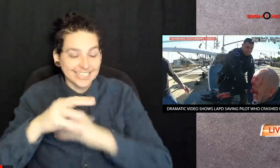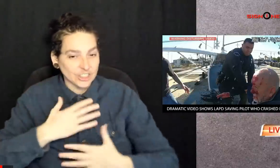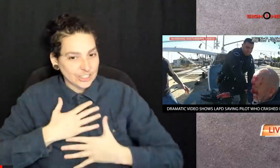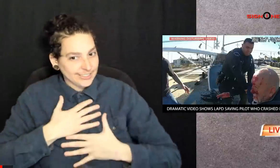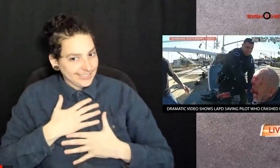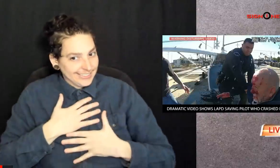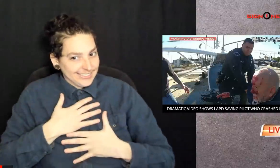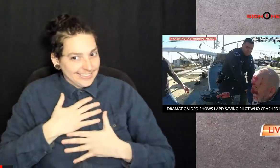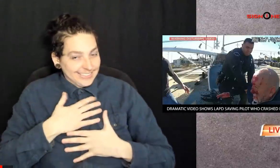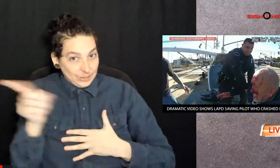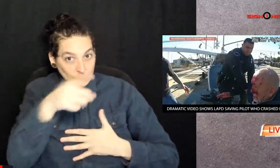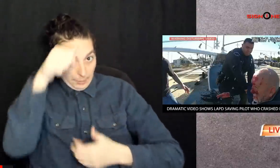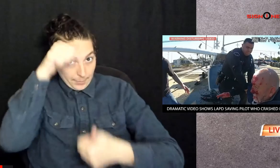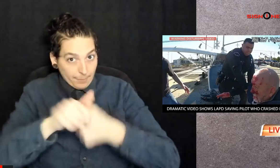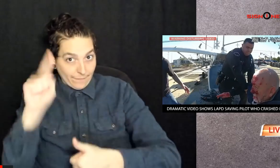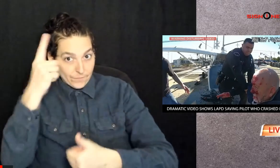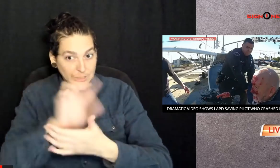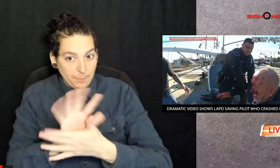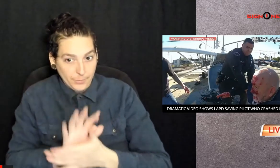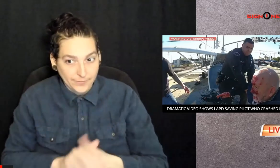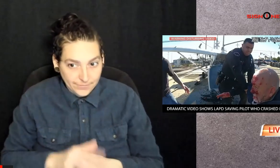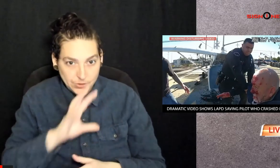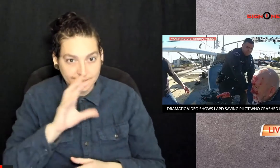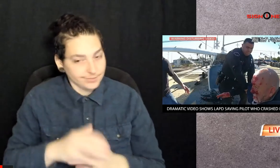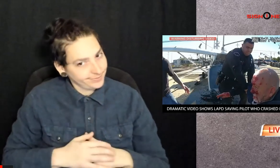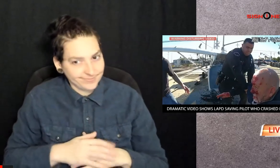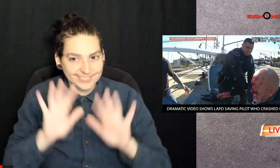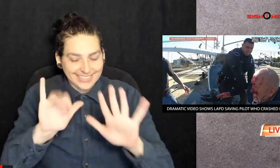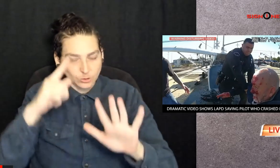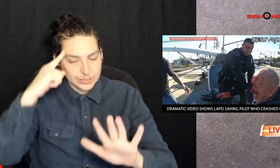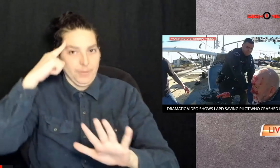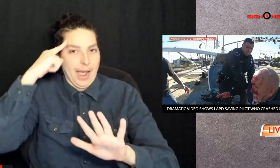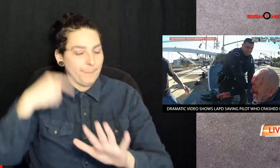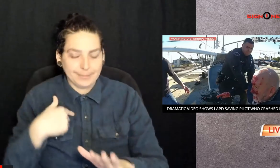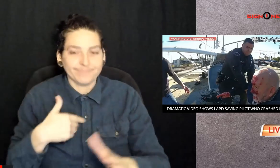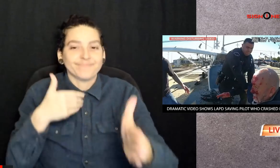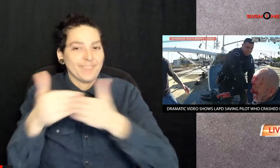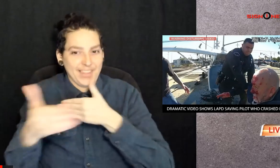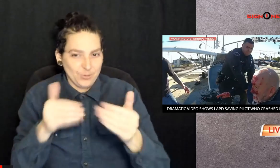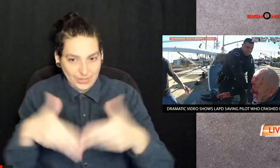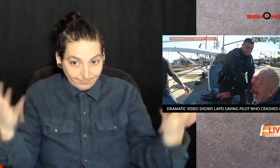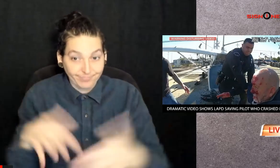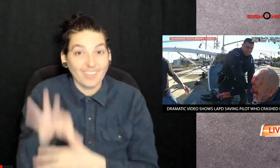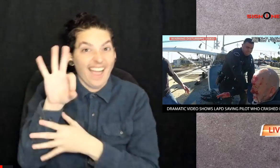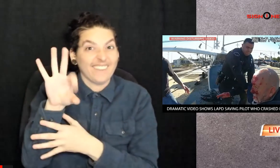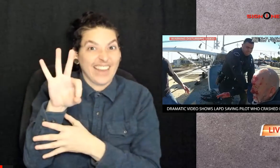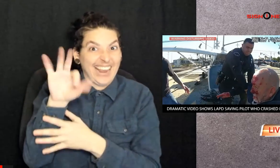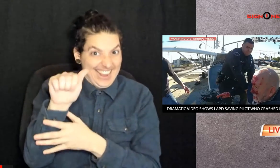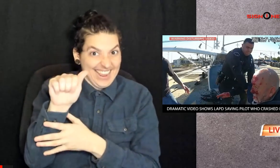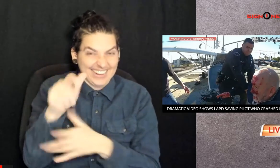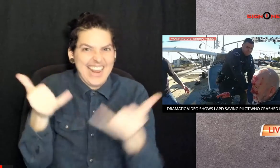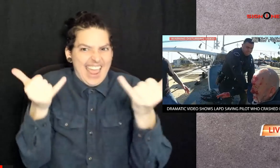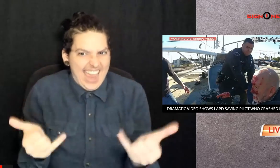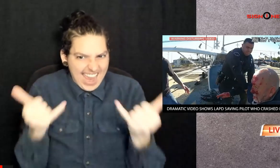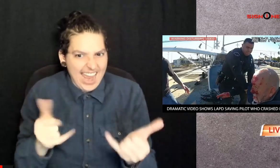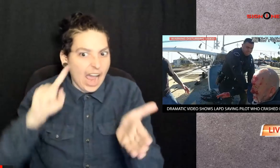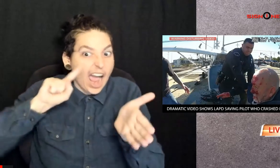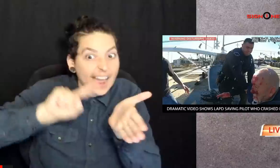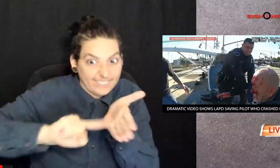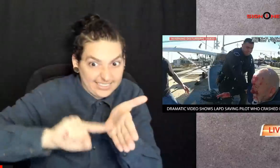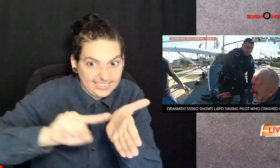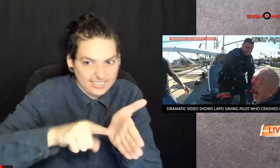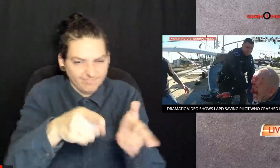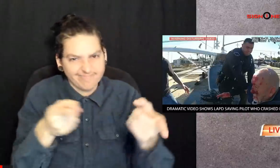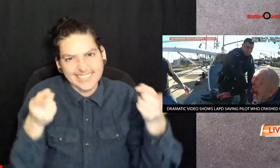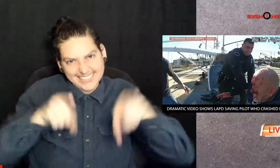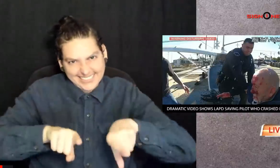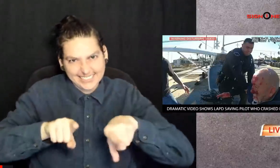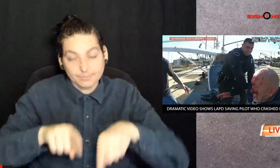destination remember the first movie wow that's what it reminded me of the FAA is now investigating